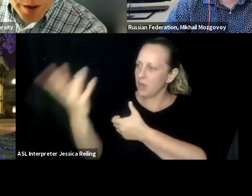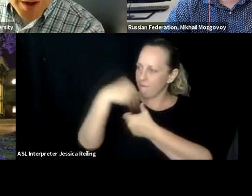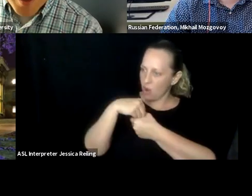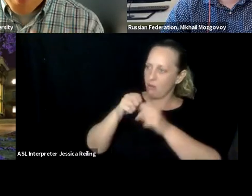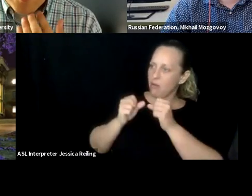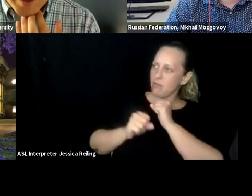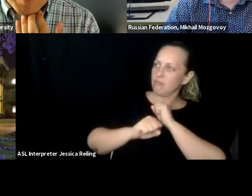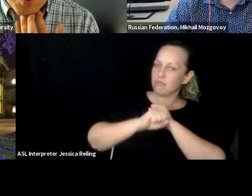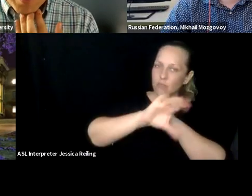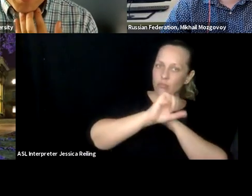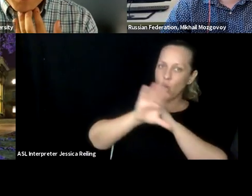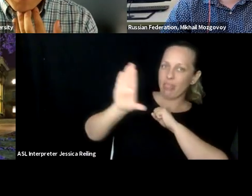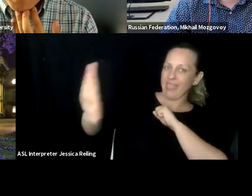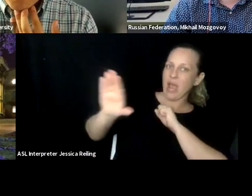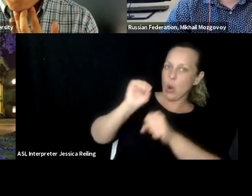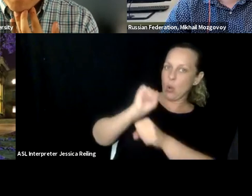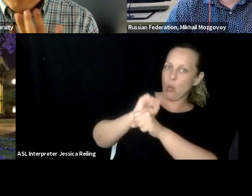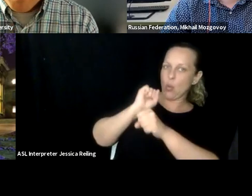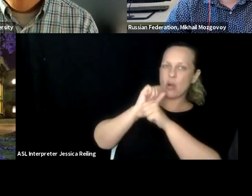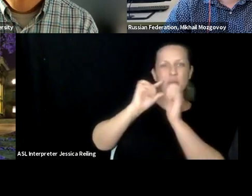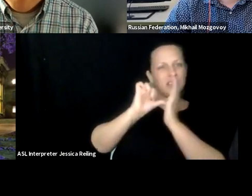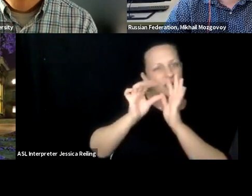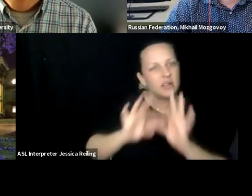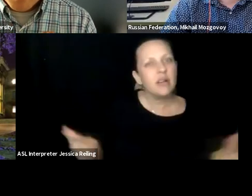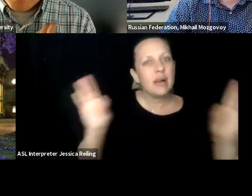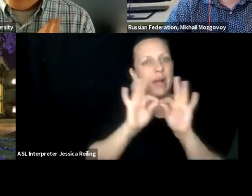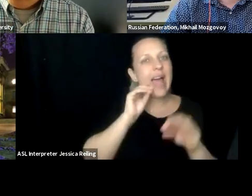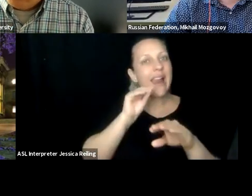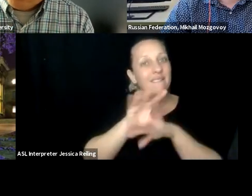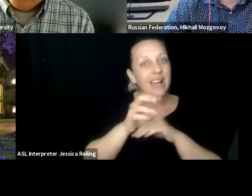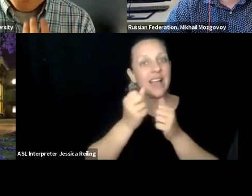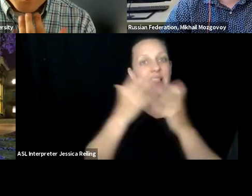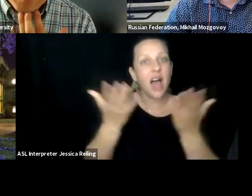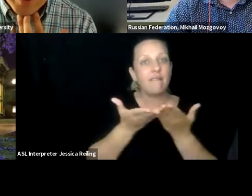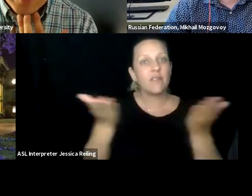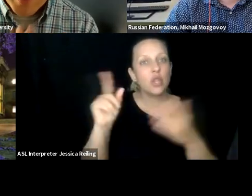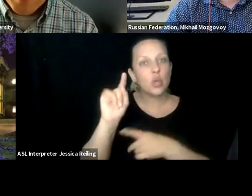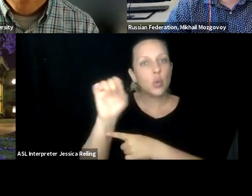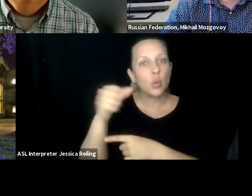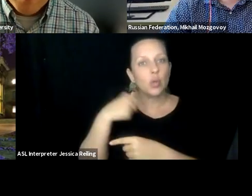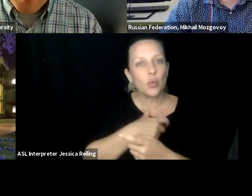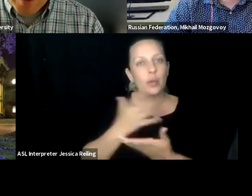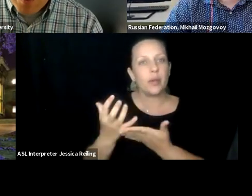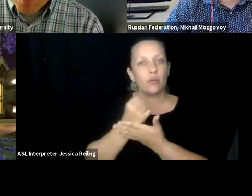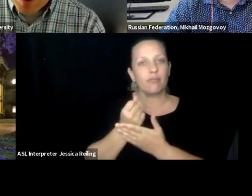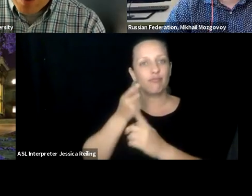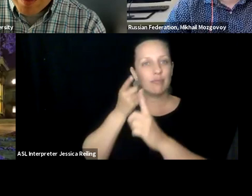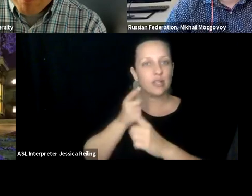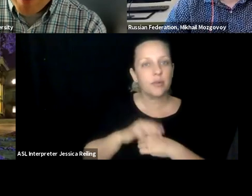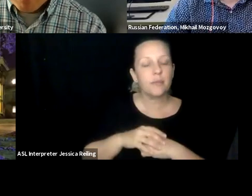I think making sure that we include scholars with disabilities, and promoting their work is very important, and